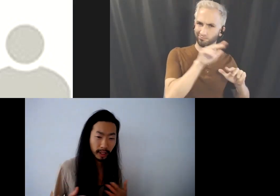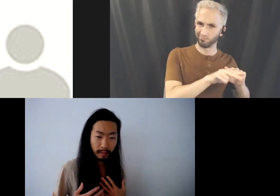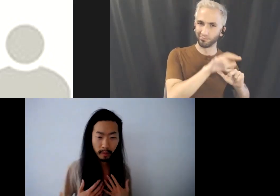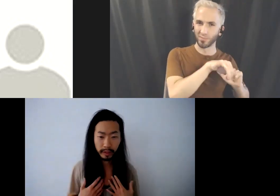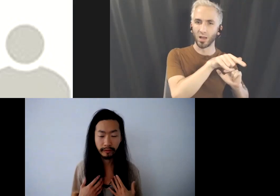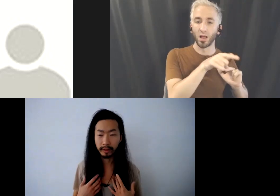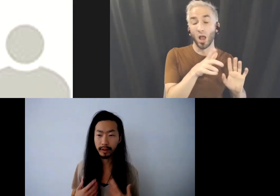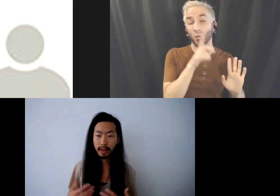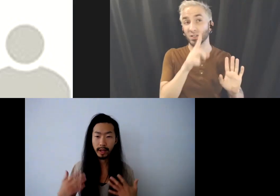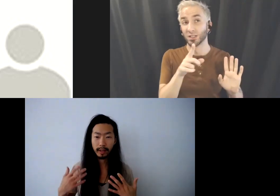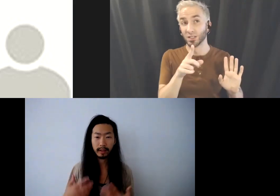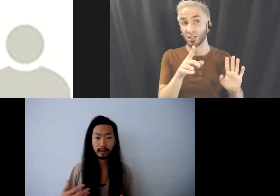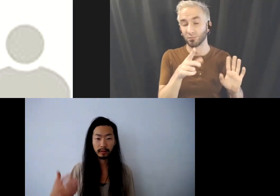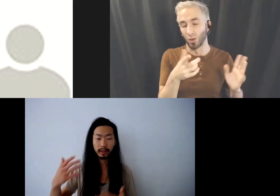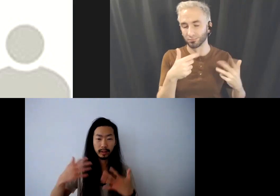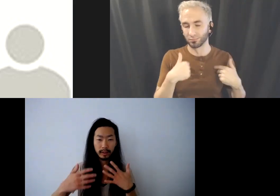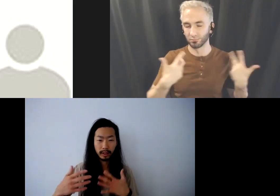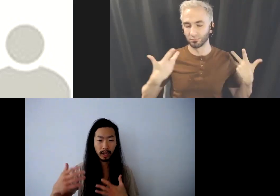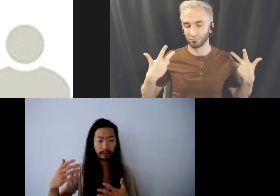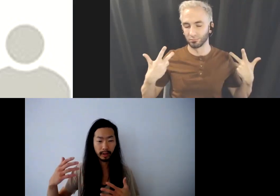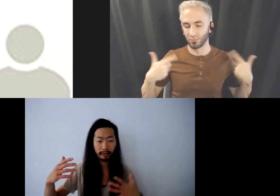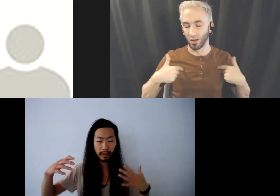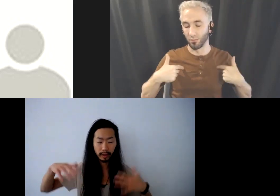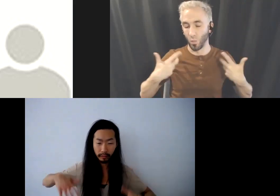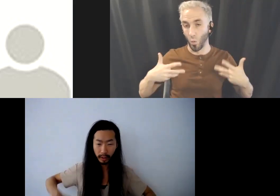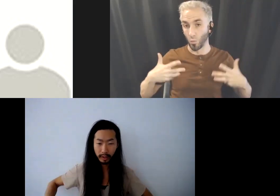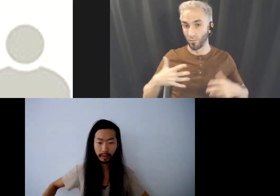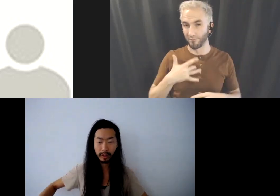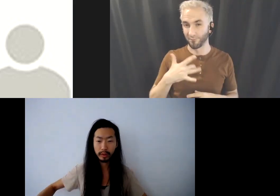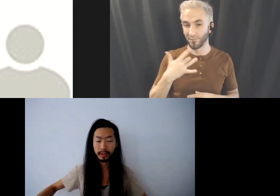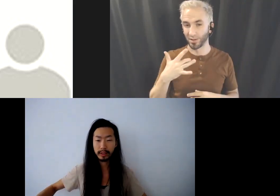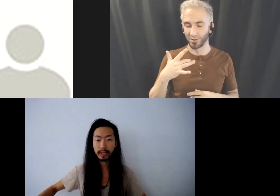I'm already feeling the kind of feeling of the earth that we just did.